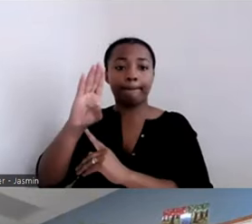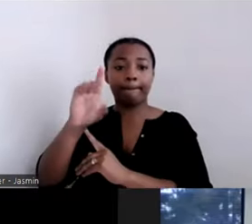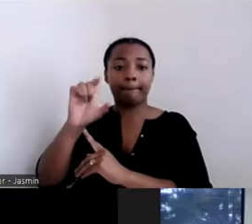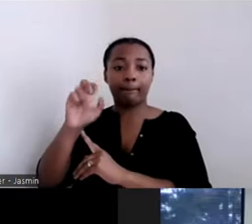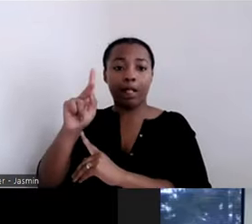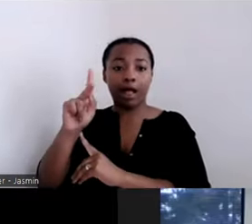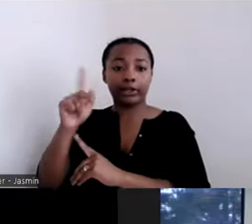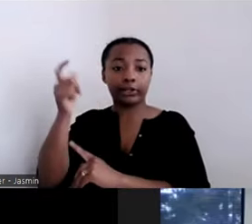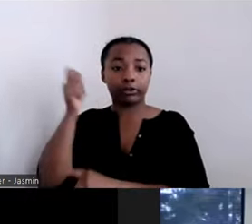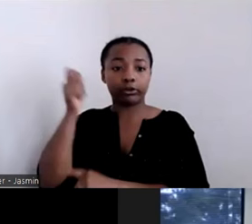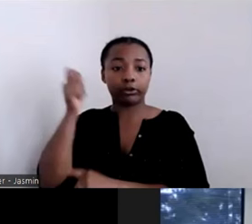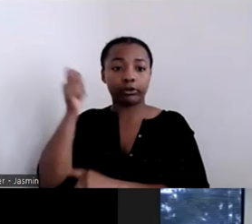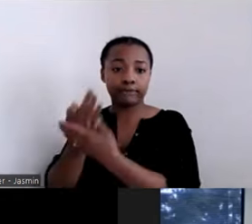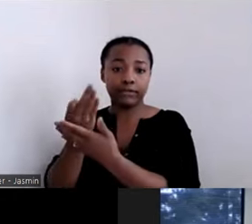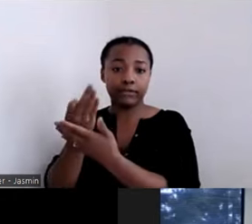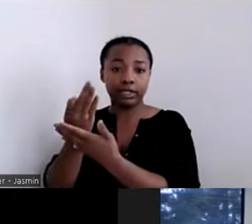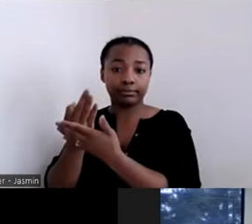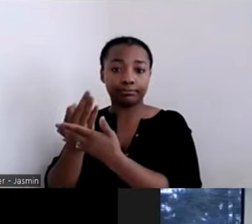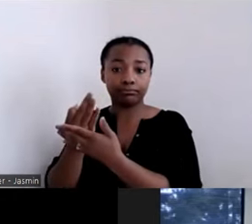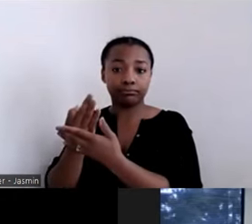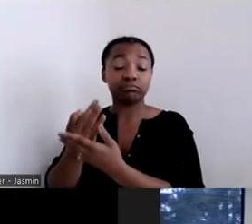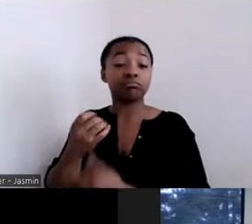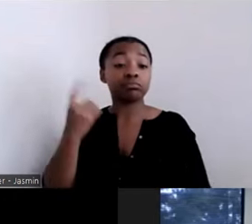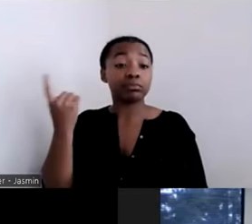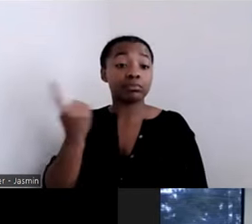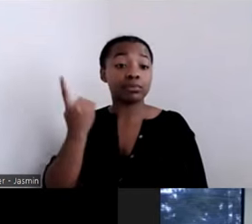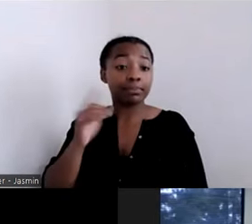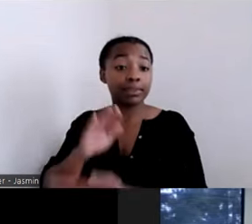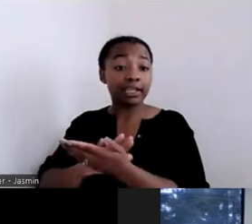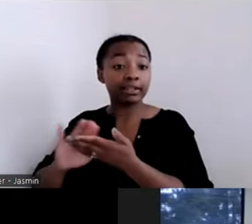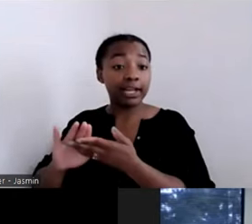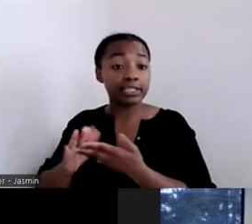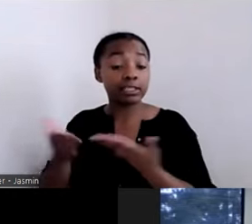One of the nice things about mental health block grant funds is that while it is a